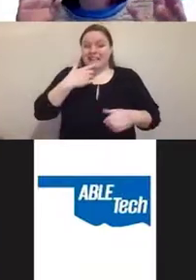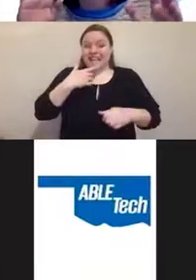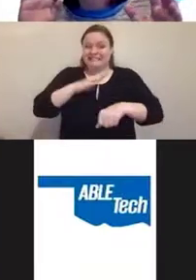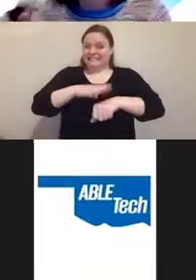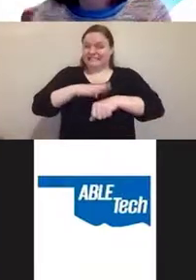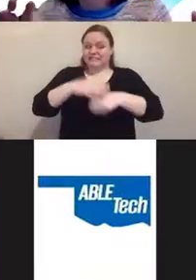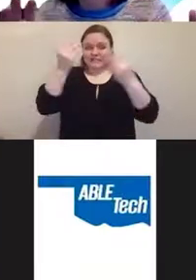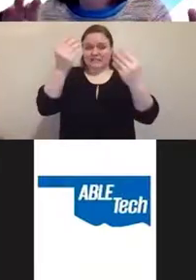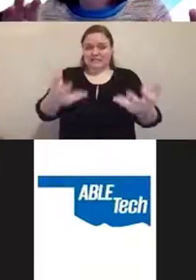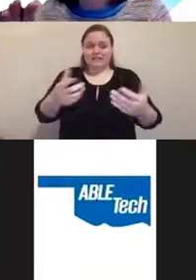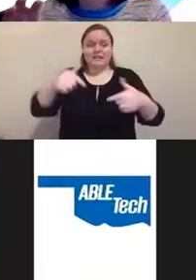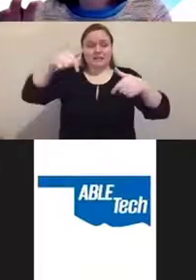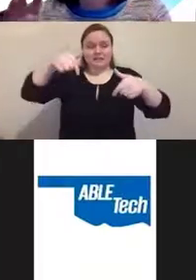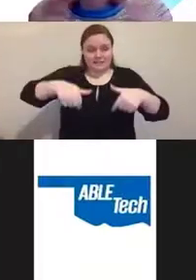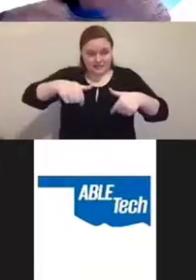this this talk is (UNKNOWN).